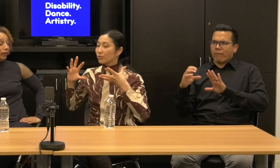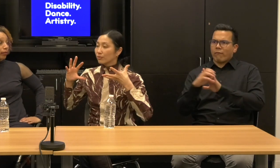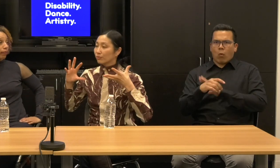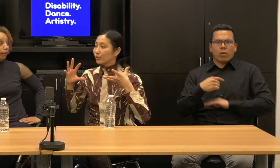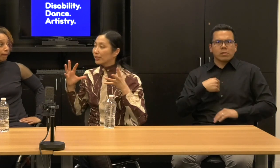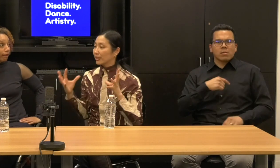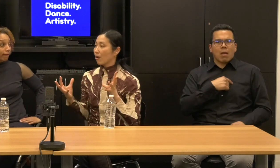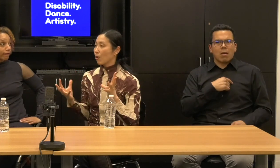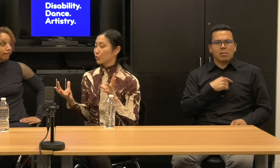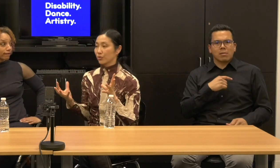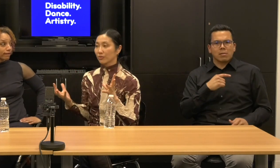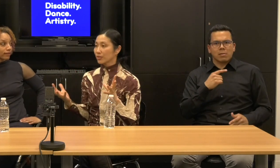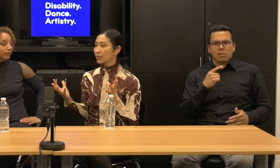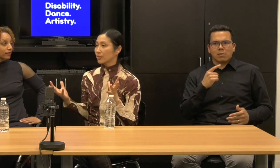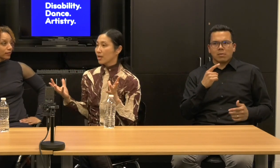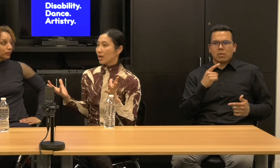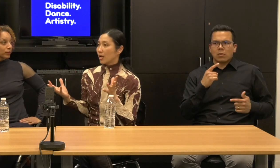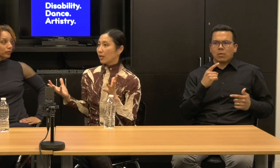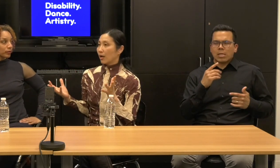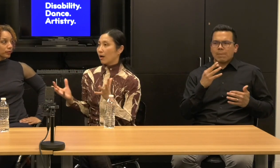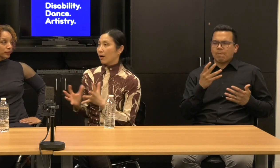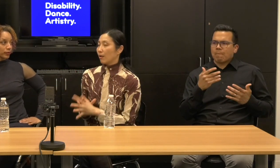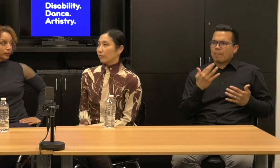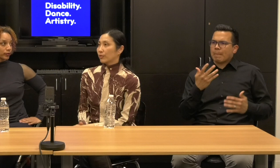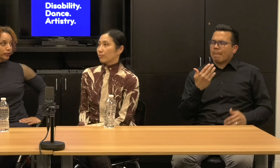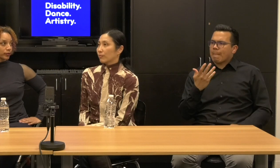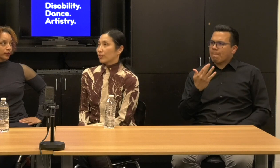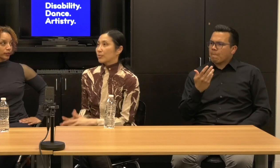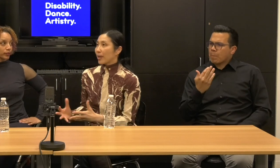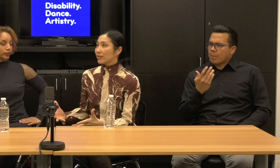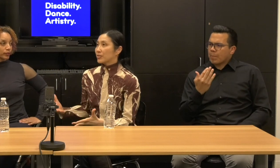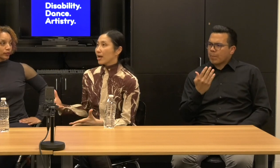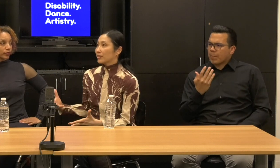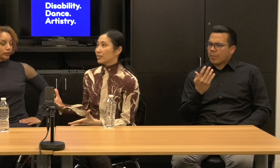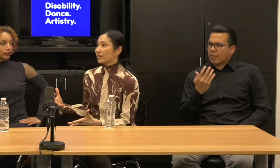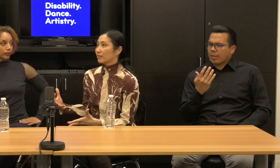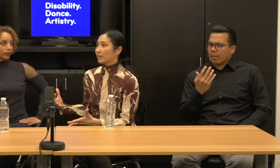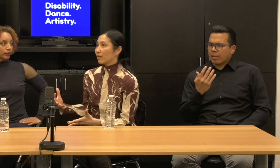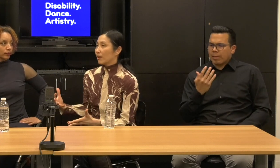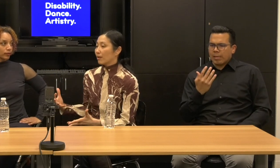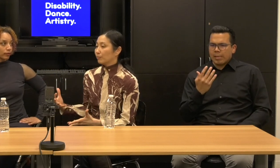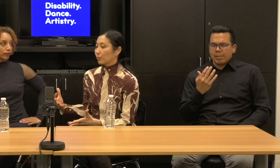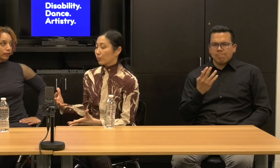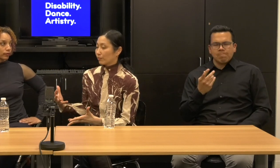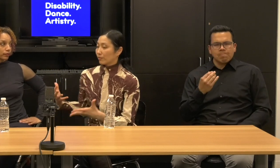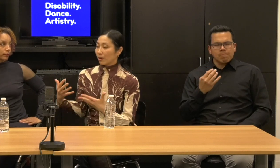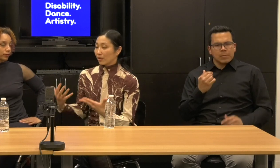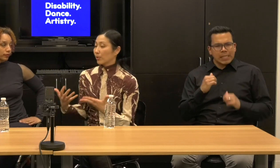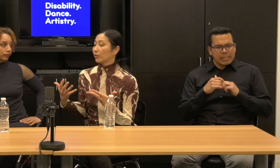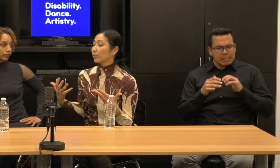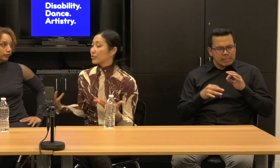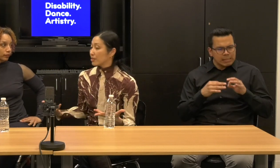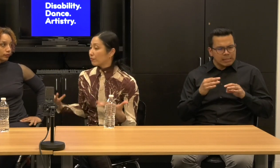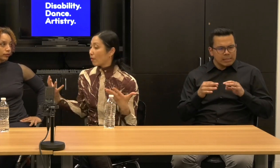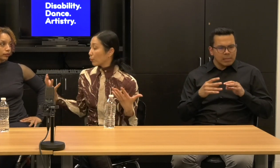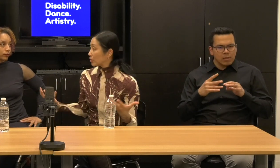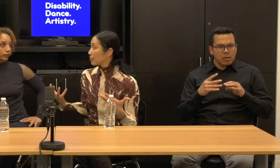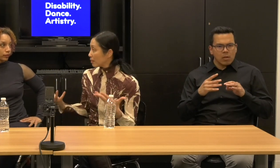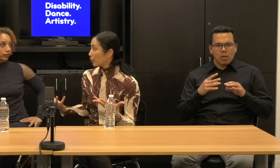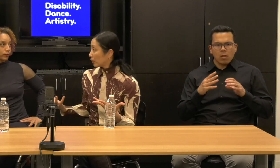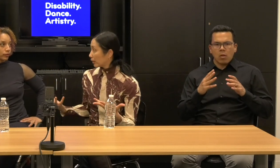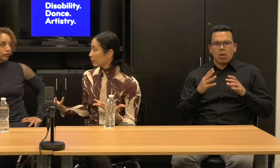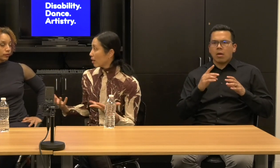to really alter not just a space that that we're going to receive all these people in,